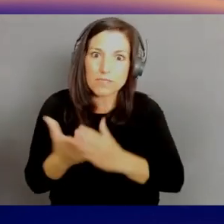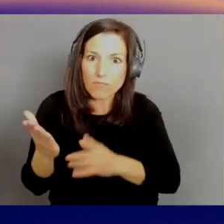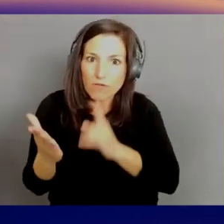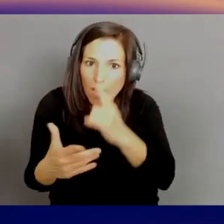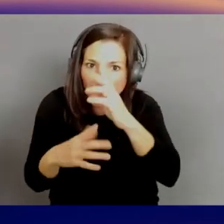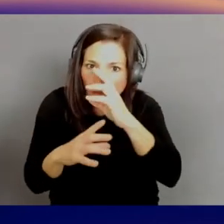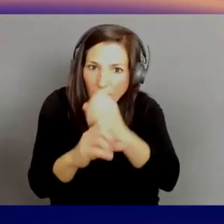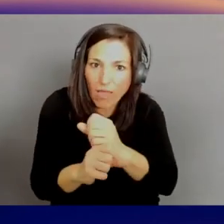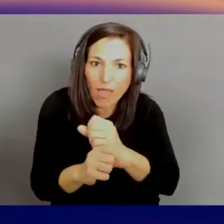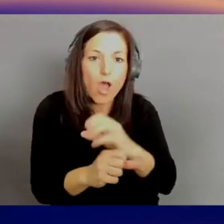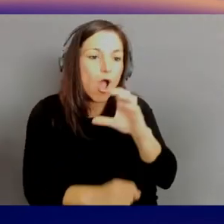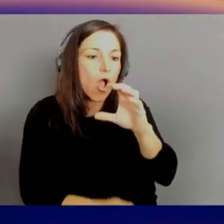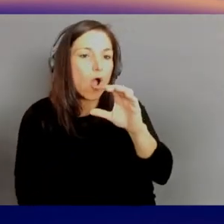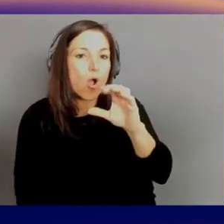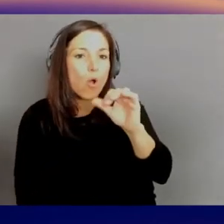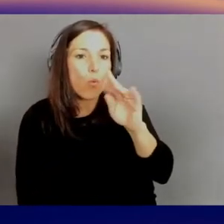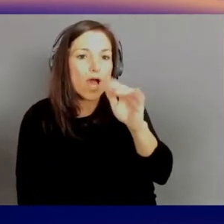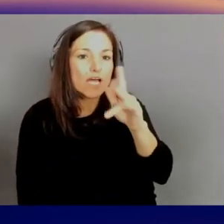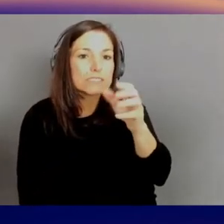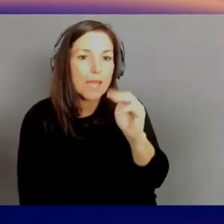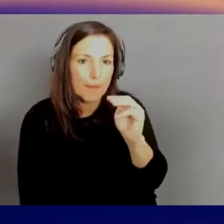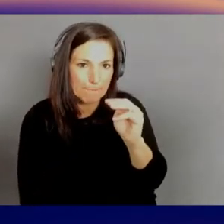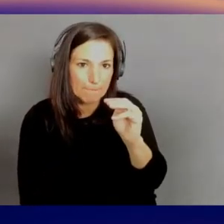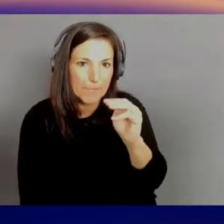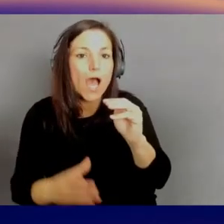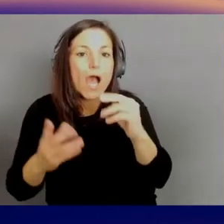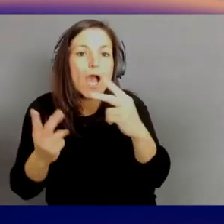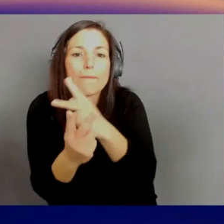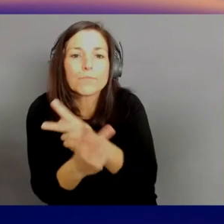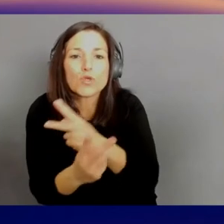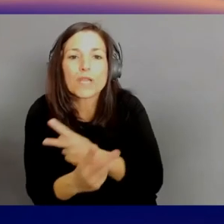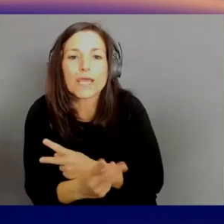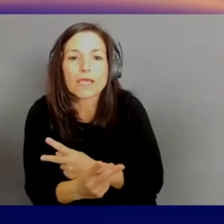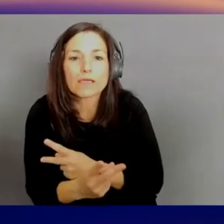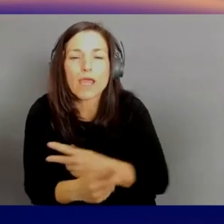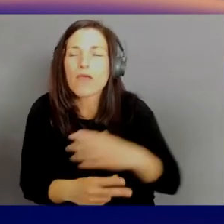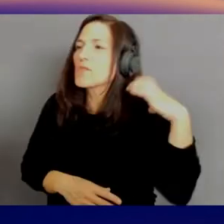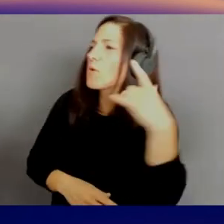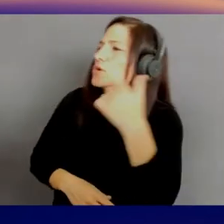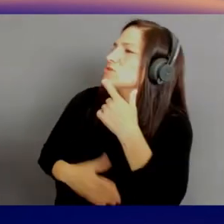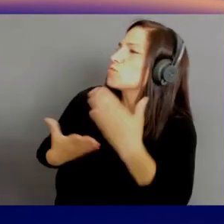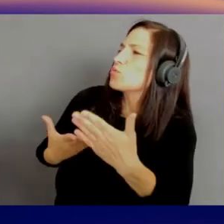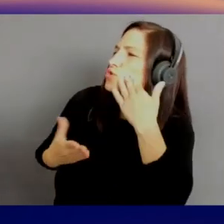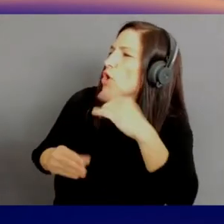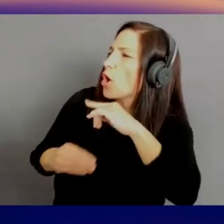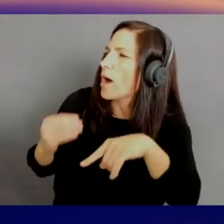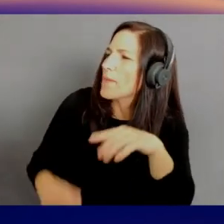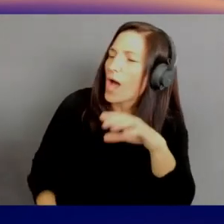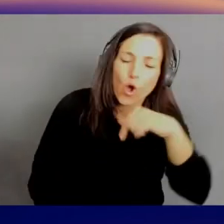"Hey, what do you know about quantum computing?" "Well, let me tell you, we're experimenting right now." And we did that at Jet Propulsion Laboratory.